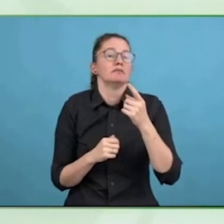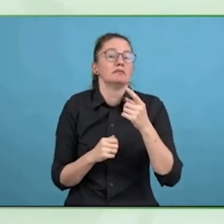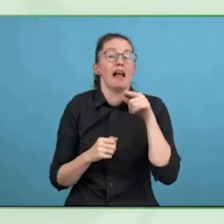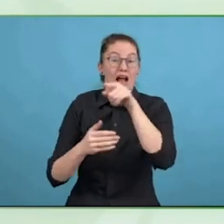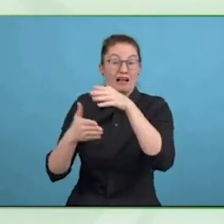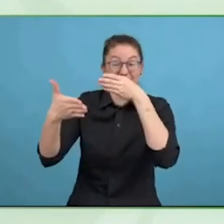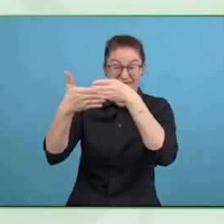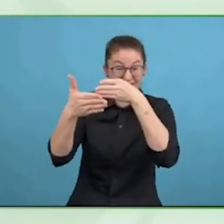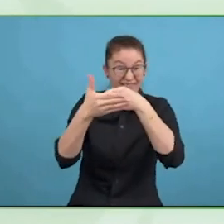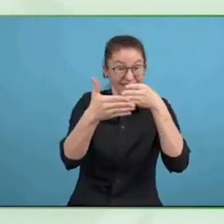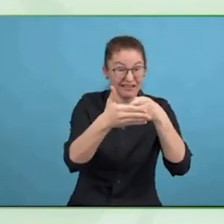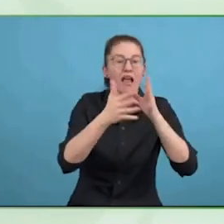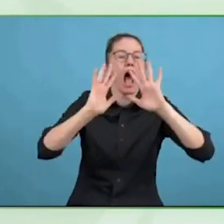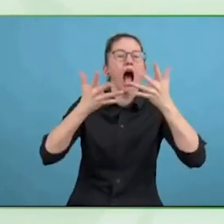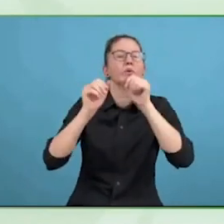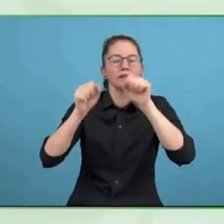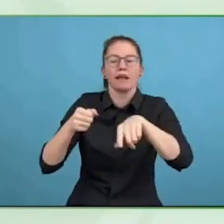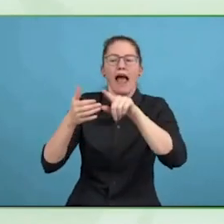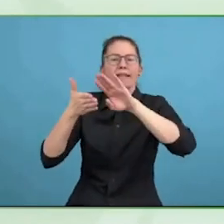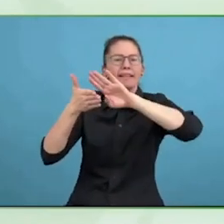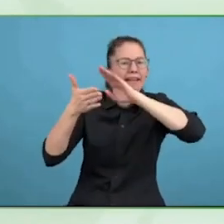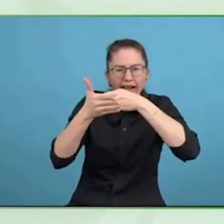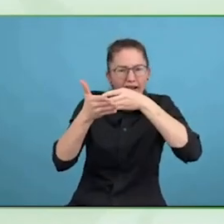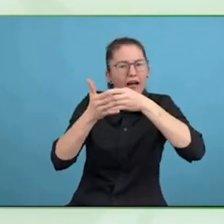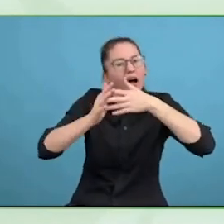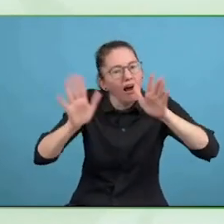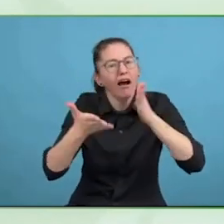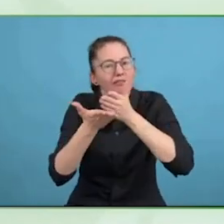Years ago, we saw this story of a company that had trained more than